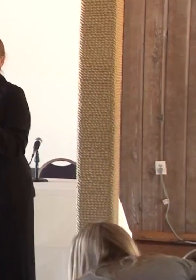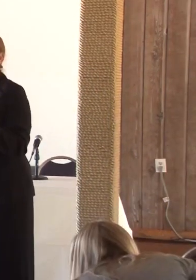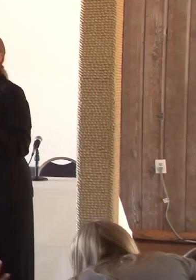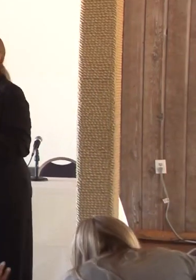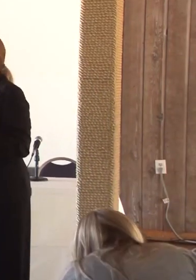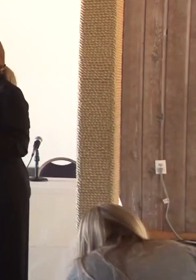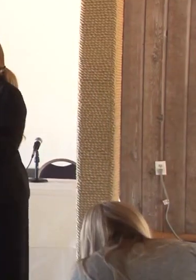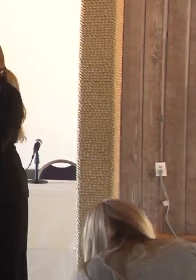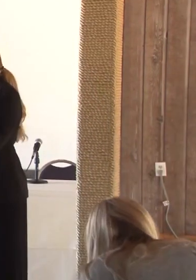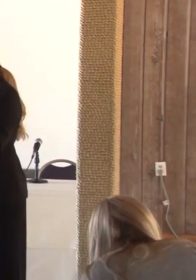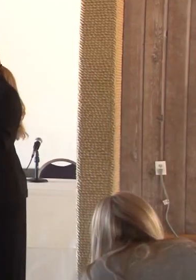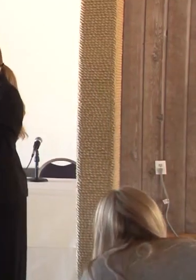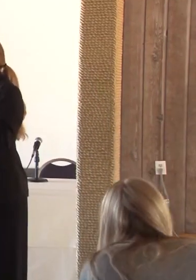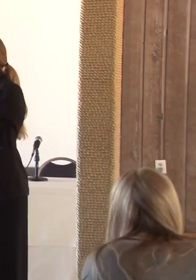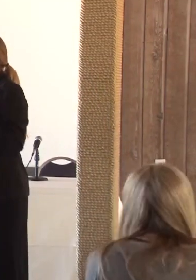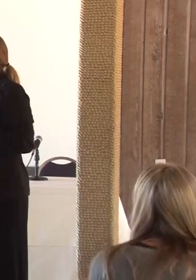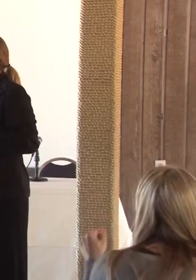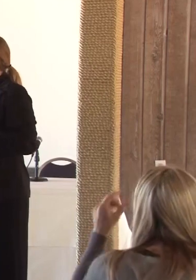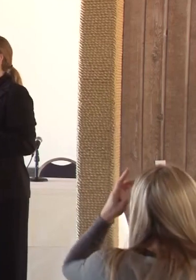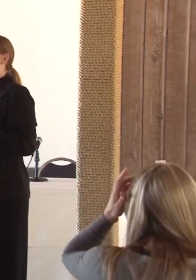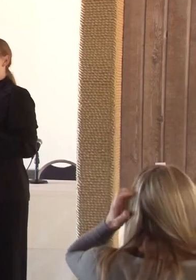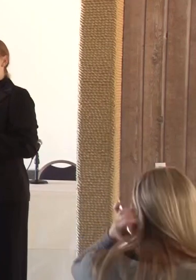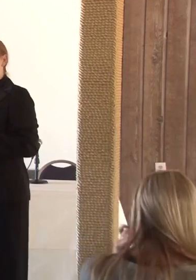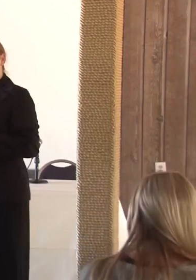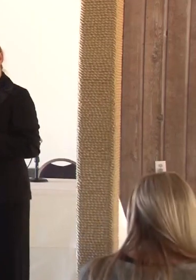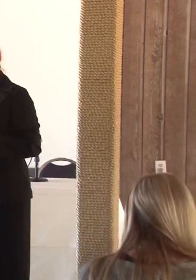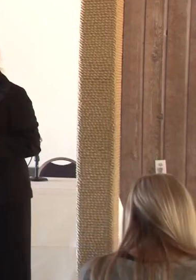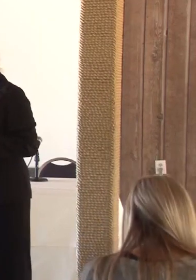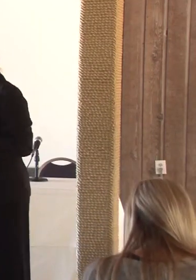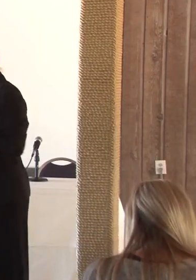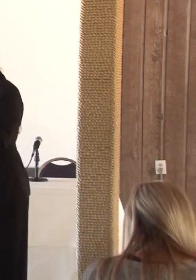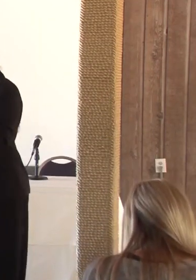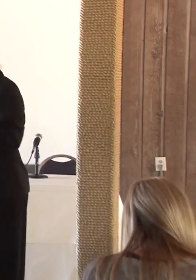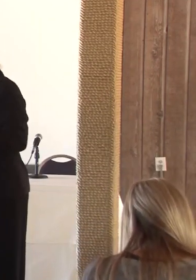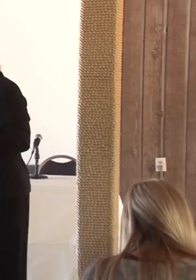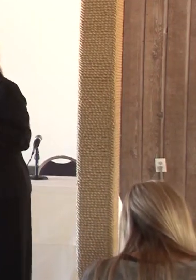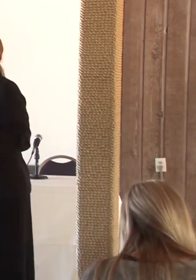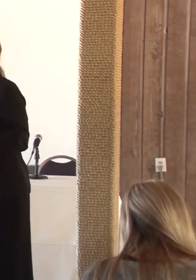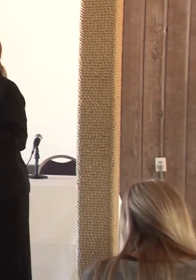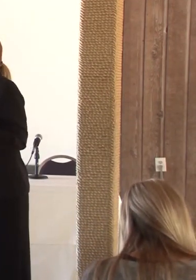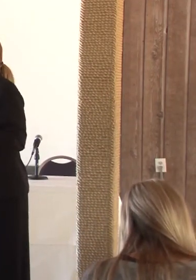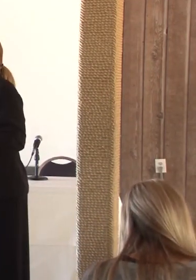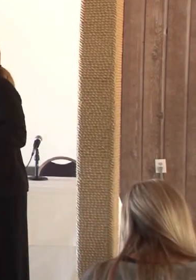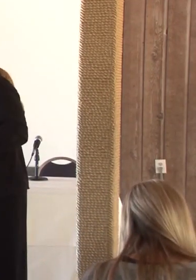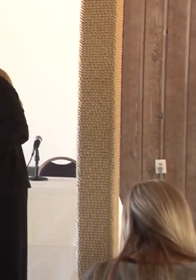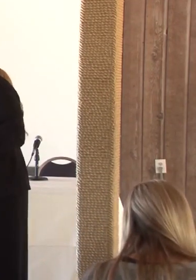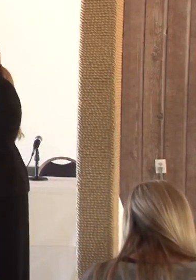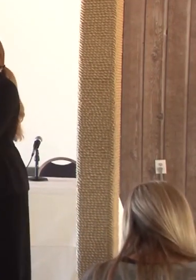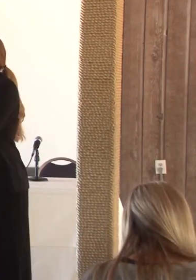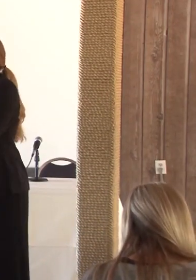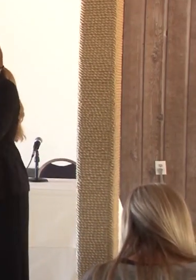of the people that I invited to come speak, are true advocates for people who are